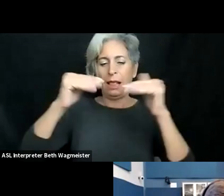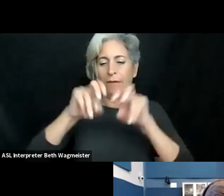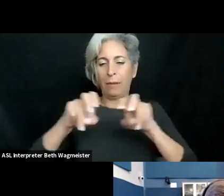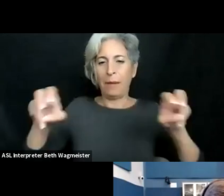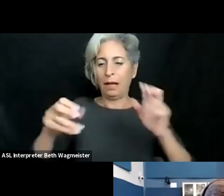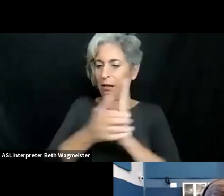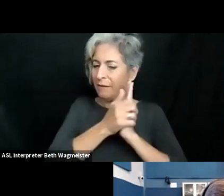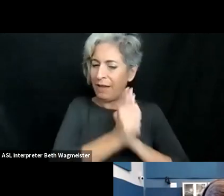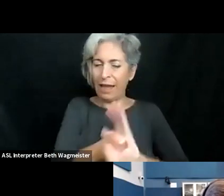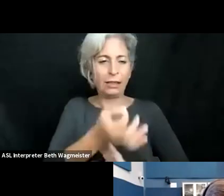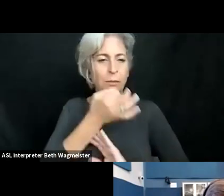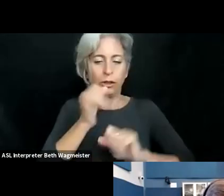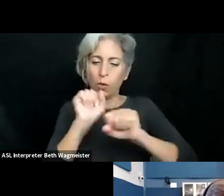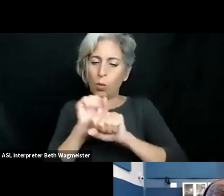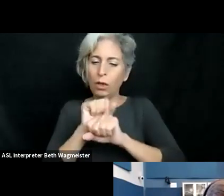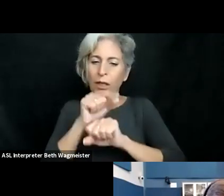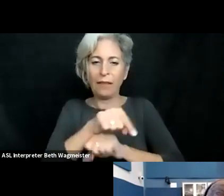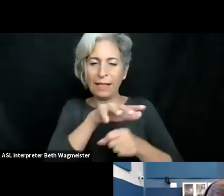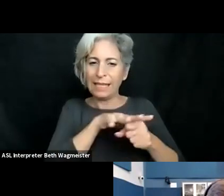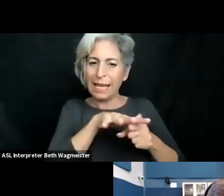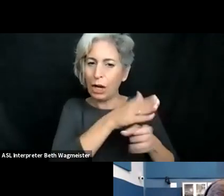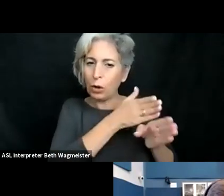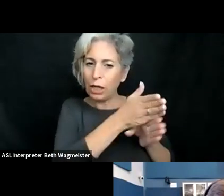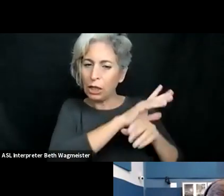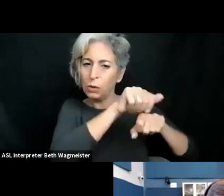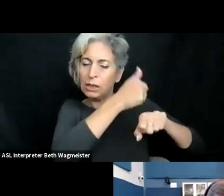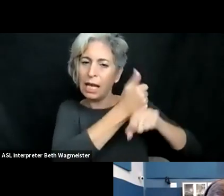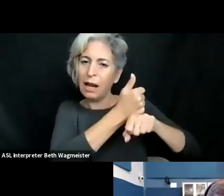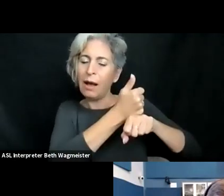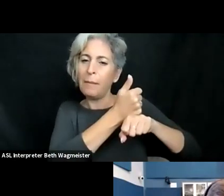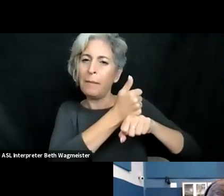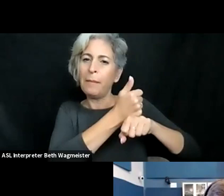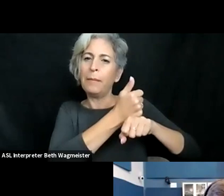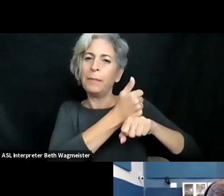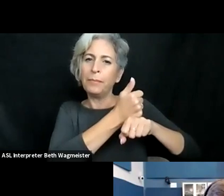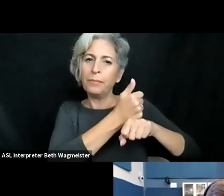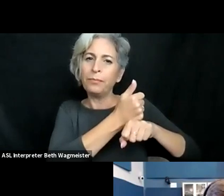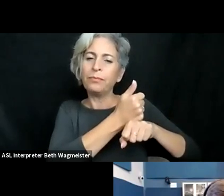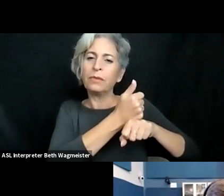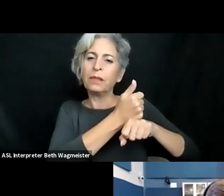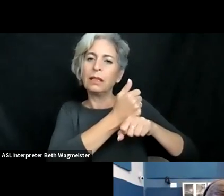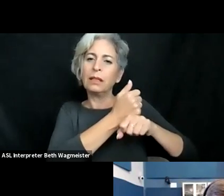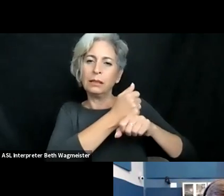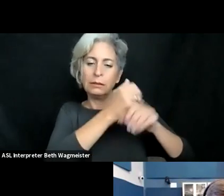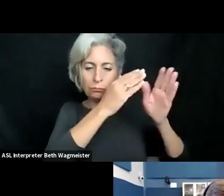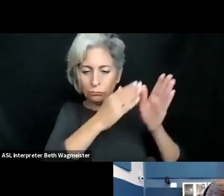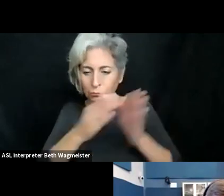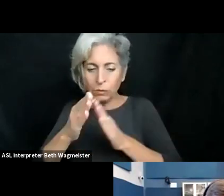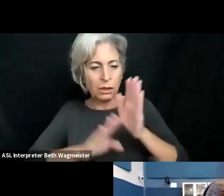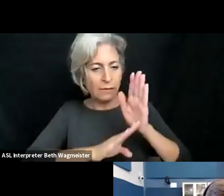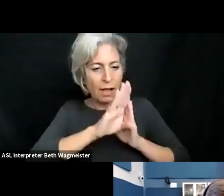strategic reaction, and therefore I'm more than pleased that we have a high-level panel of experts working in this direction